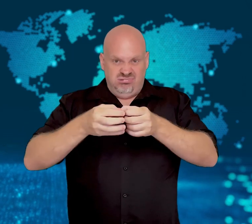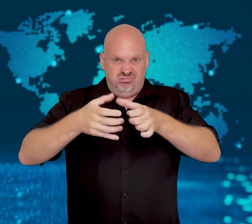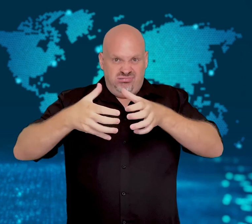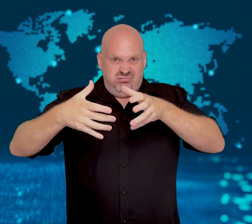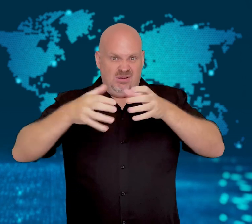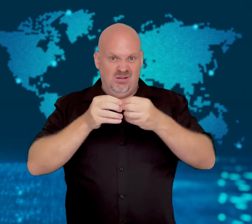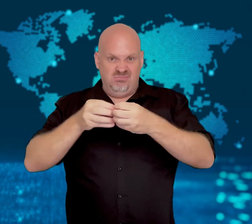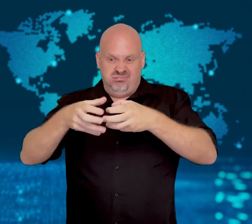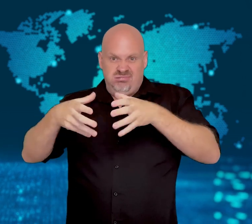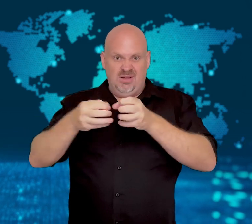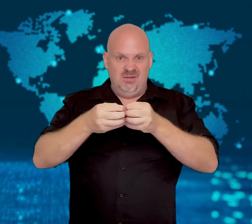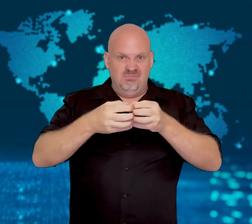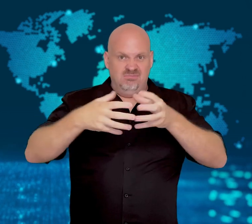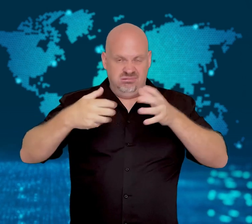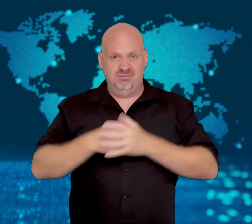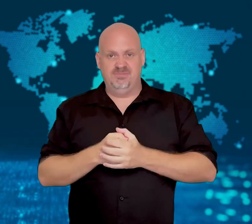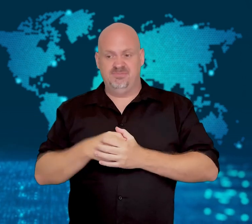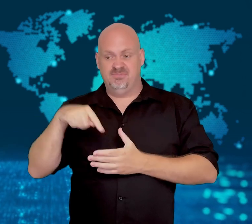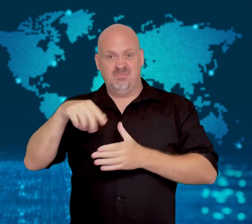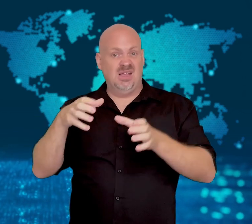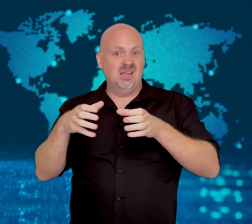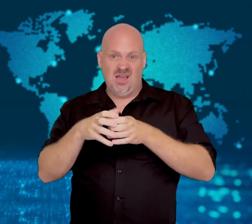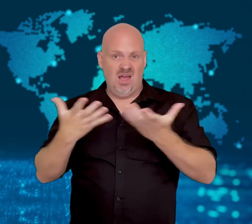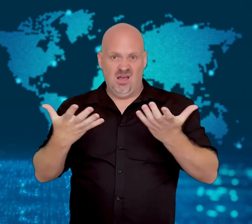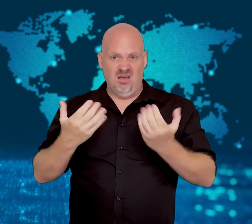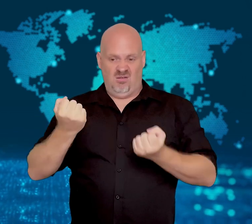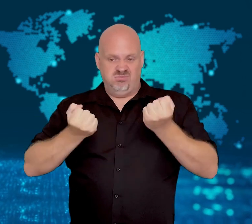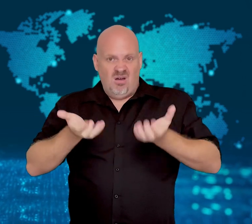criminal groups to gain power.